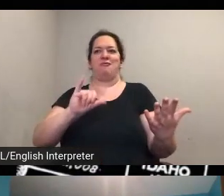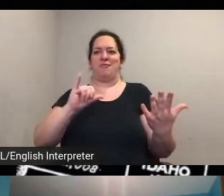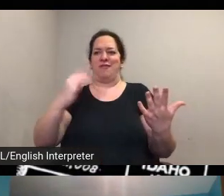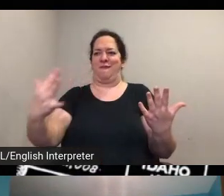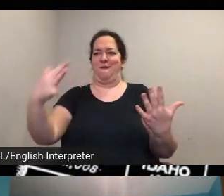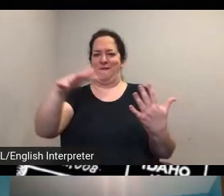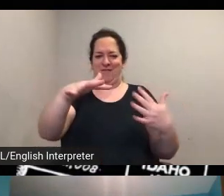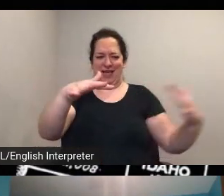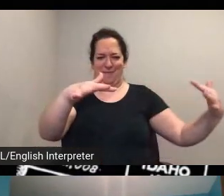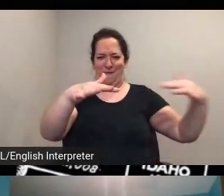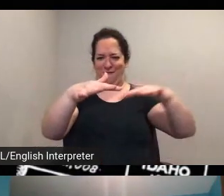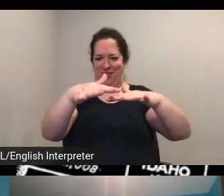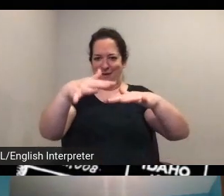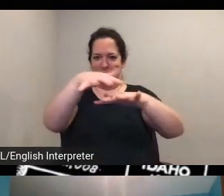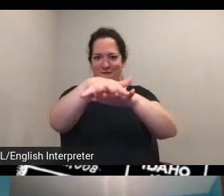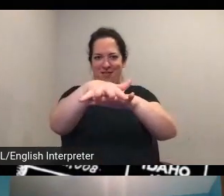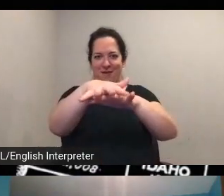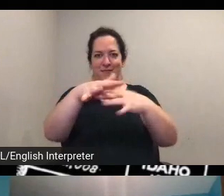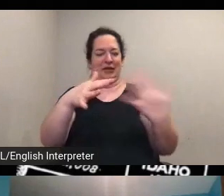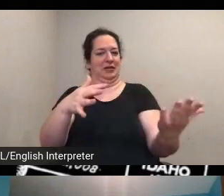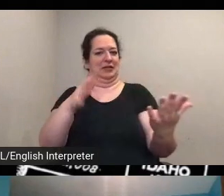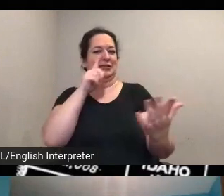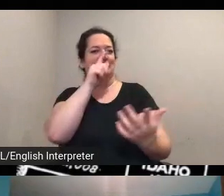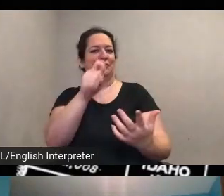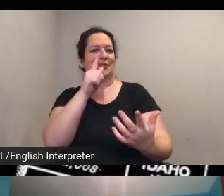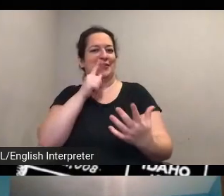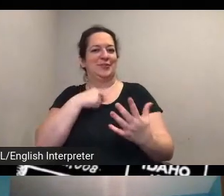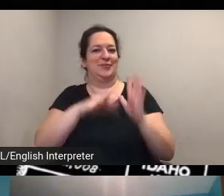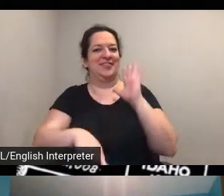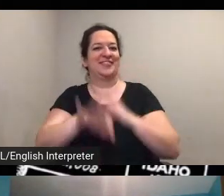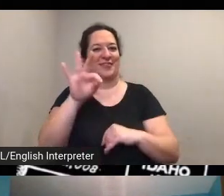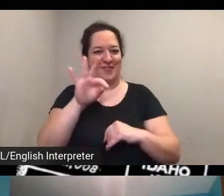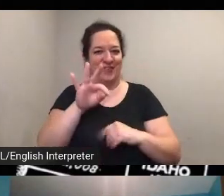to kind of discover as we worked through